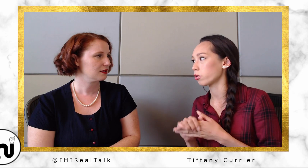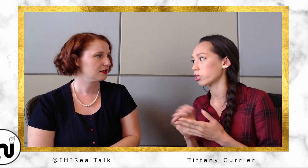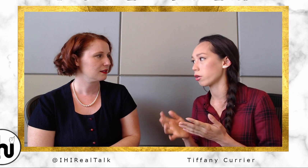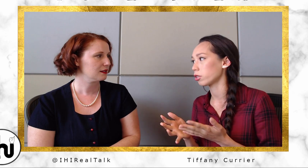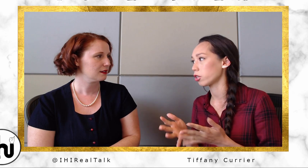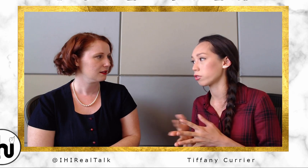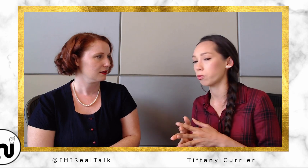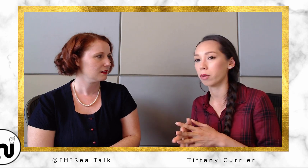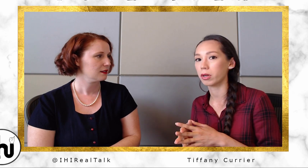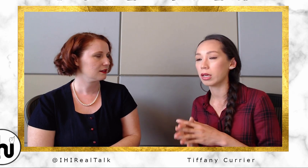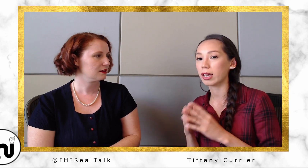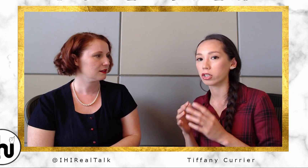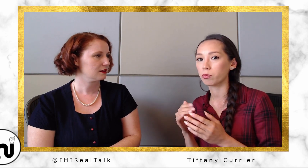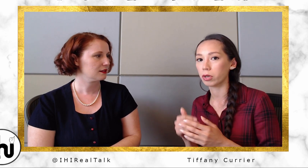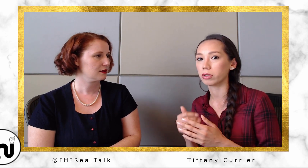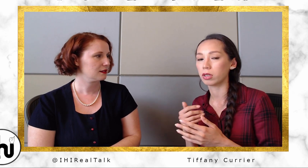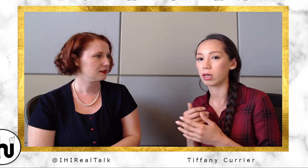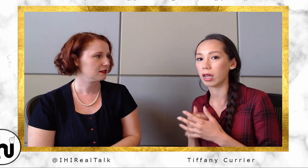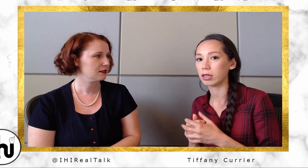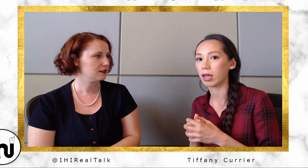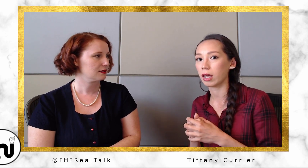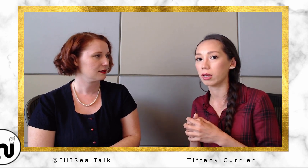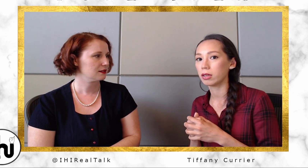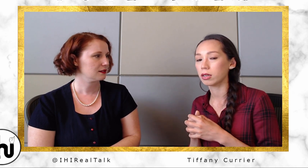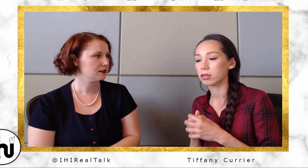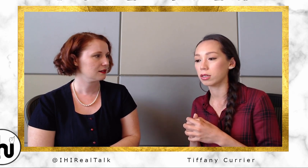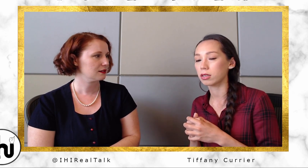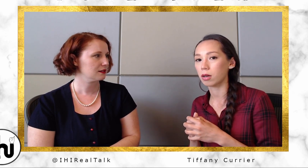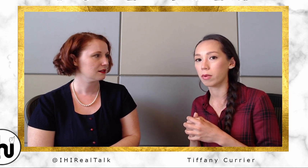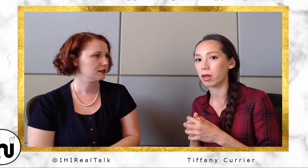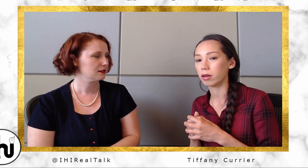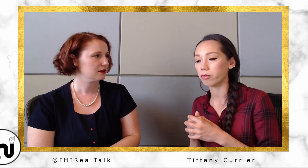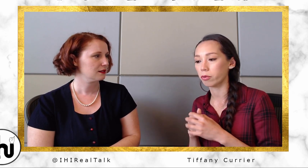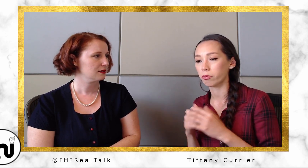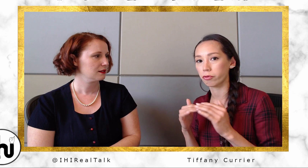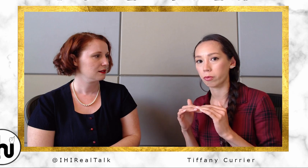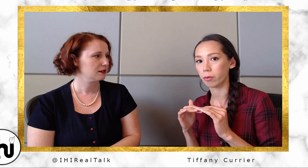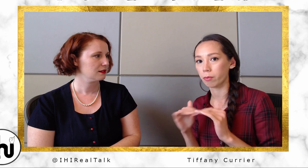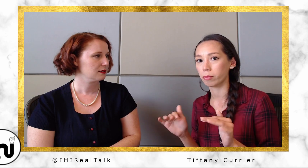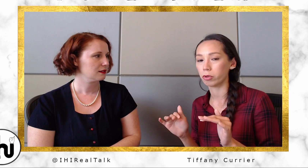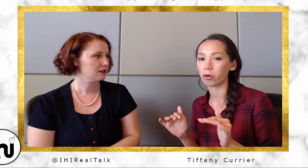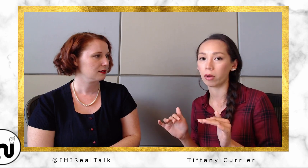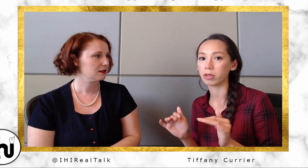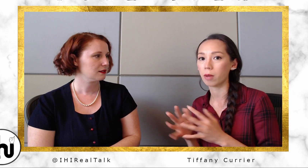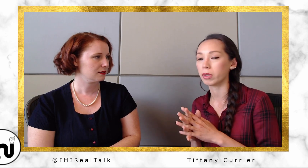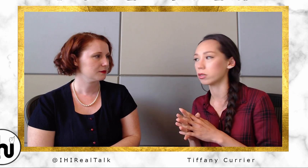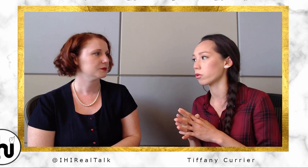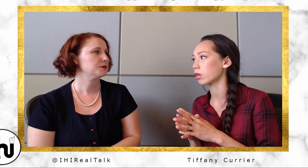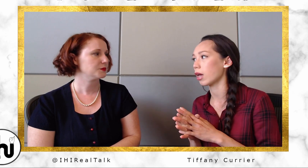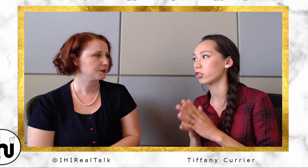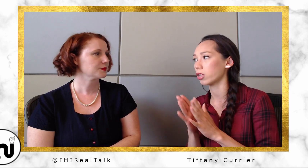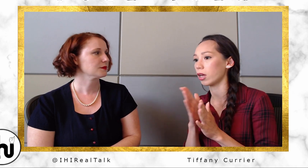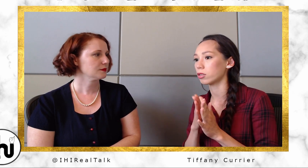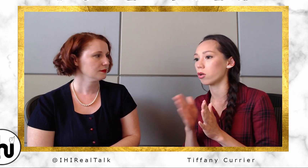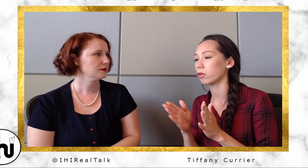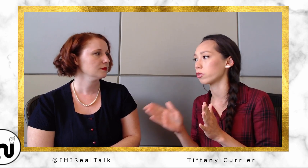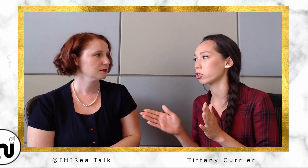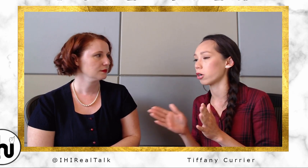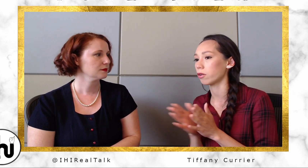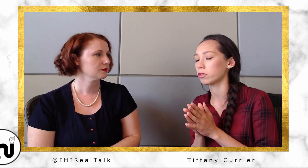Orange County Sheriff's Department. He actually built the ADA system from from the ground up. And so he educates all of the sheriffs and